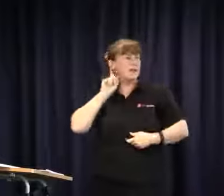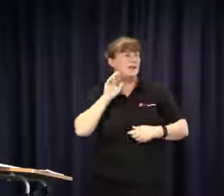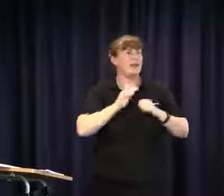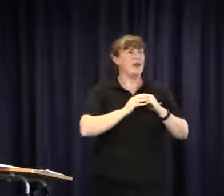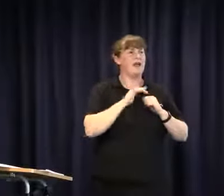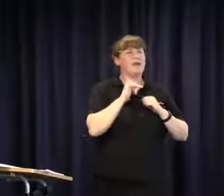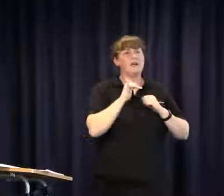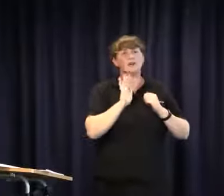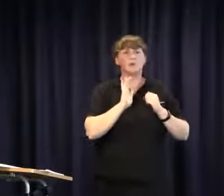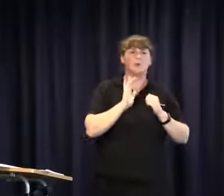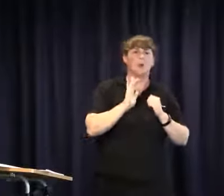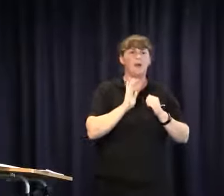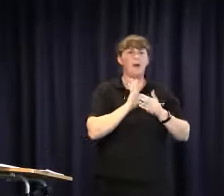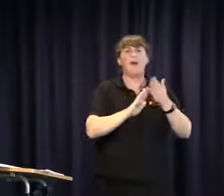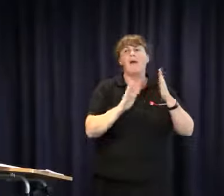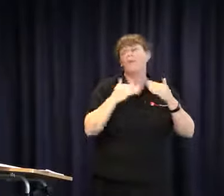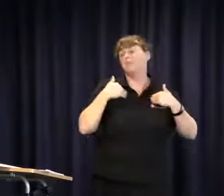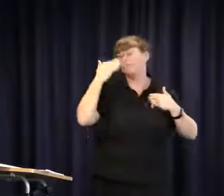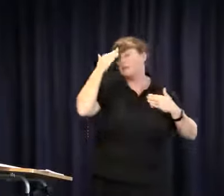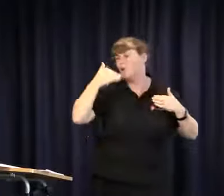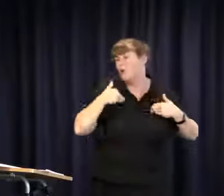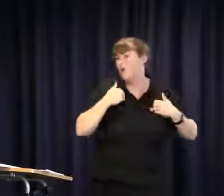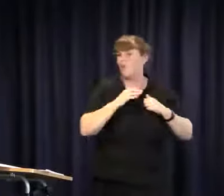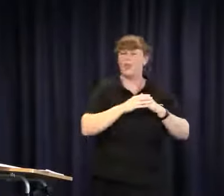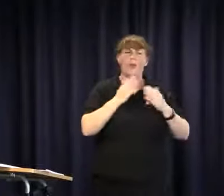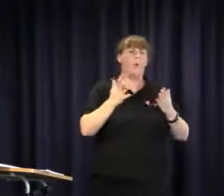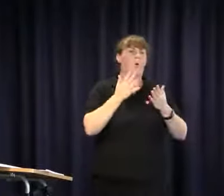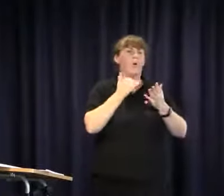their understanding of devices such as hearing aids and cochlear implants, looking at mental